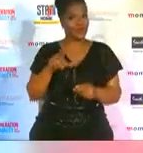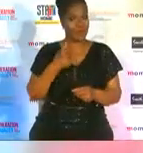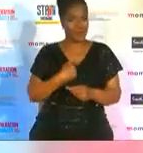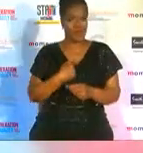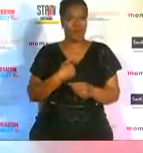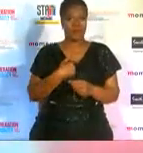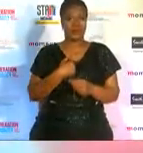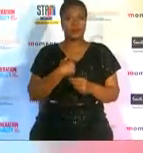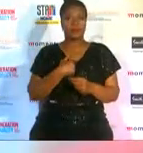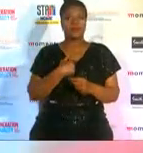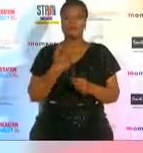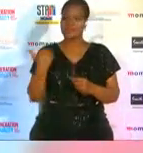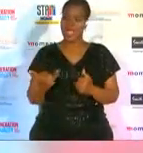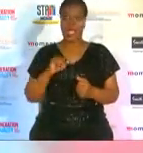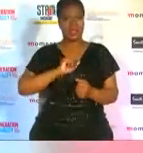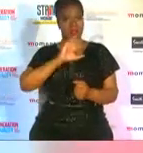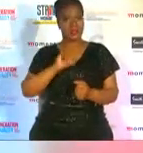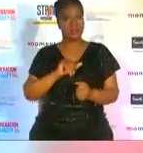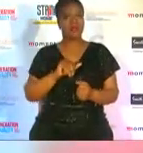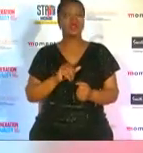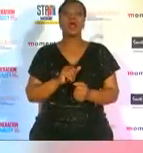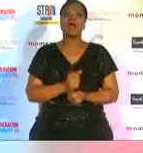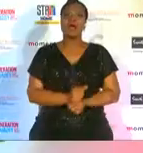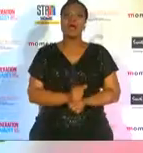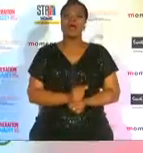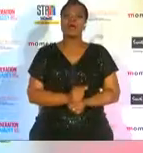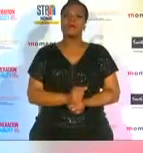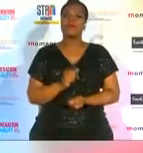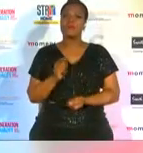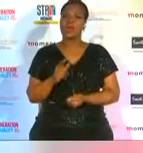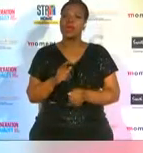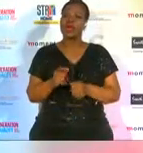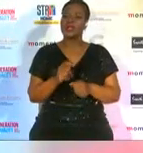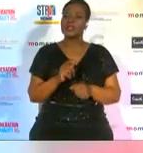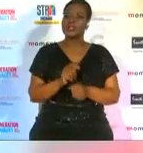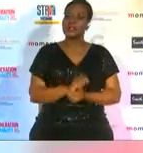think for canoeing south africa to be up against track and field athletes as well as phenomenal rugby players